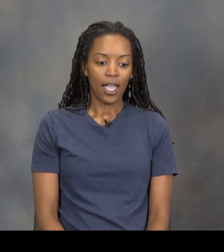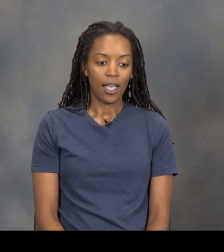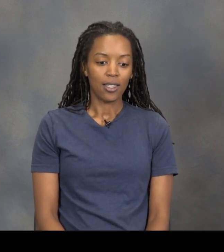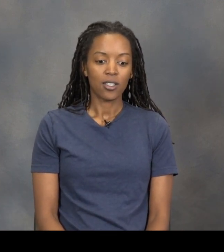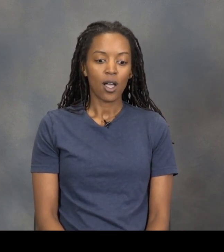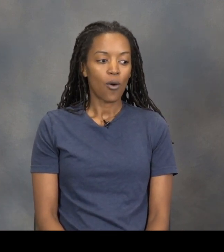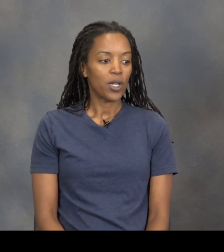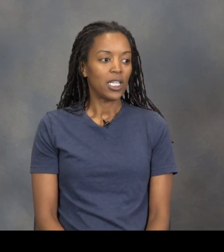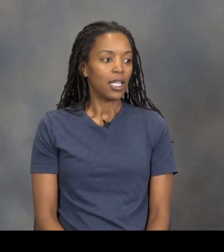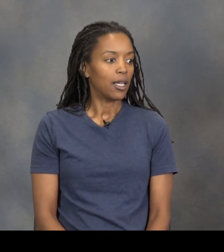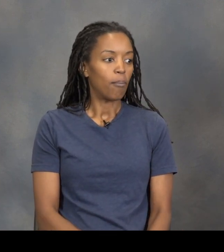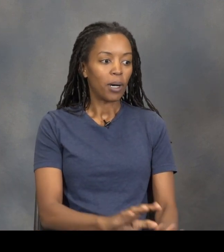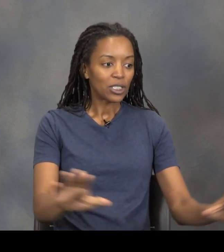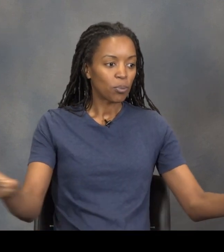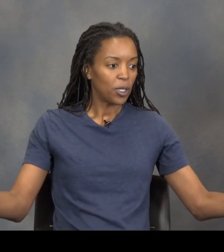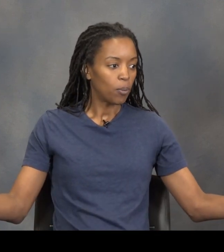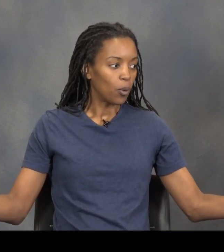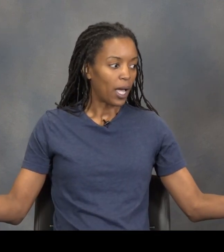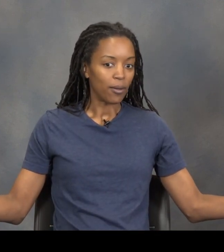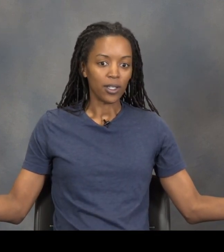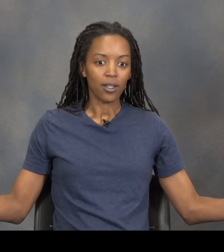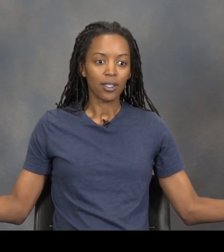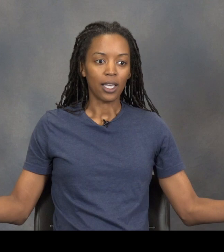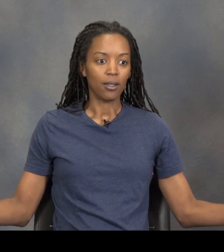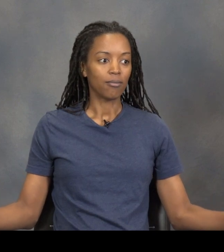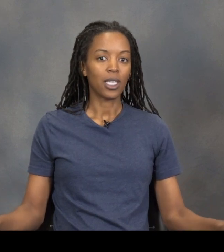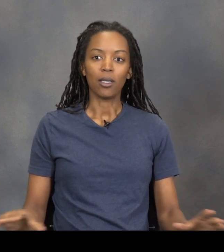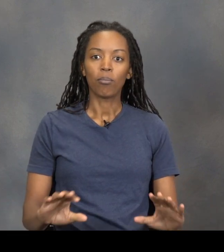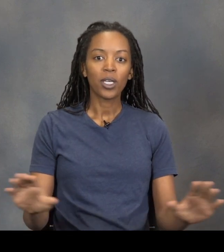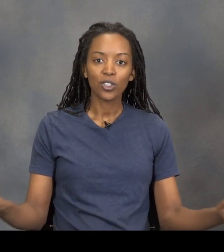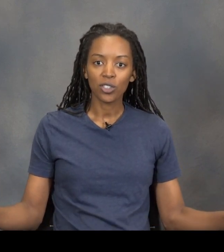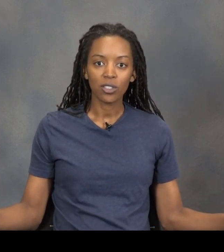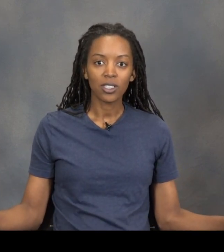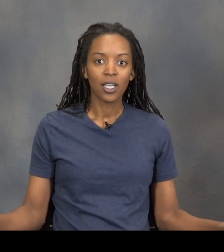there's already, like, a bunch of people out there, like, taking pictures and